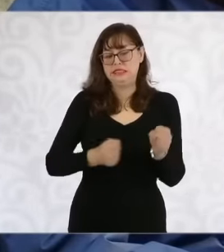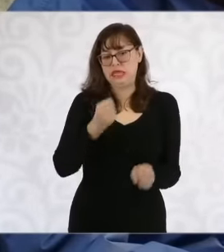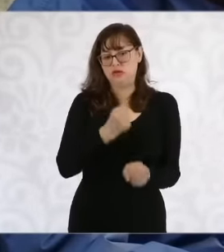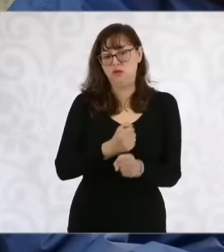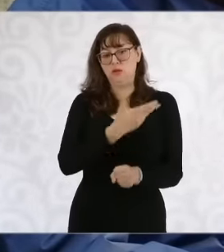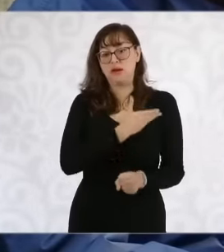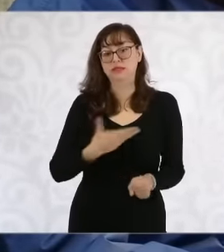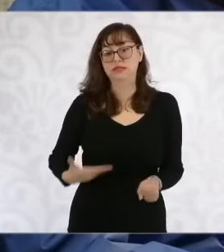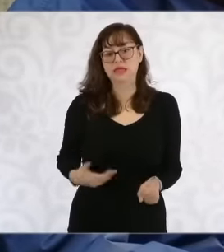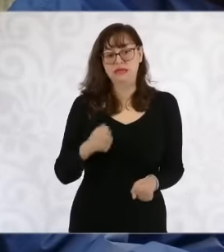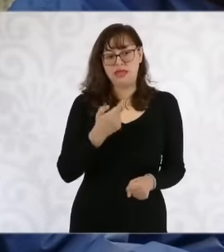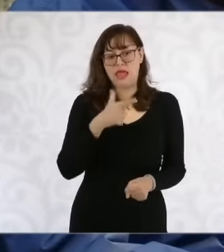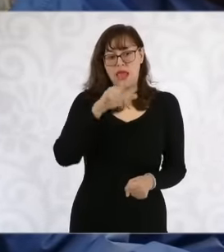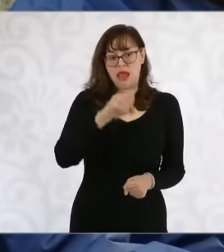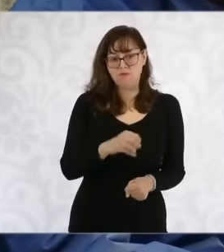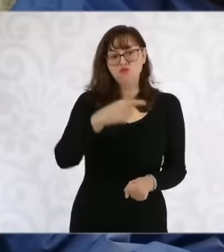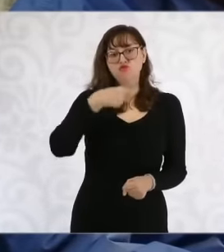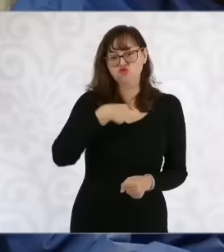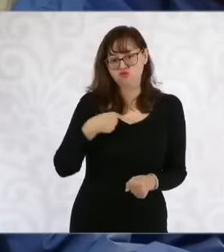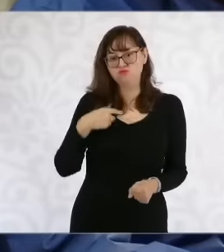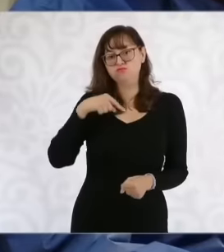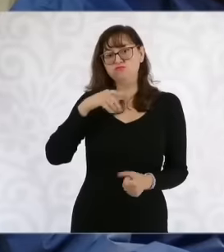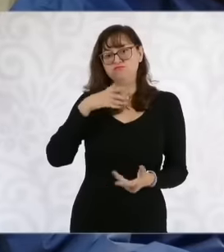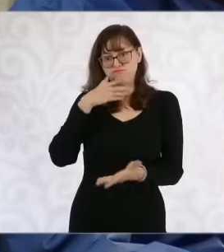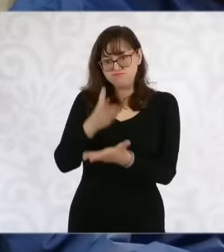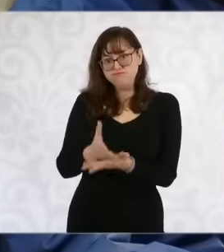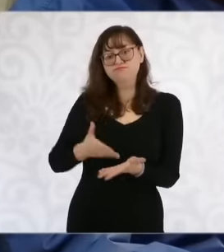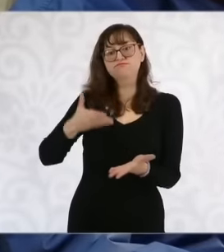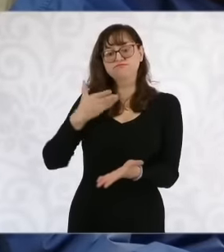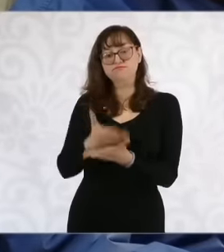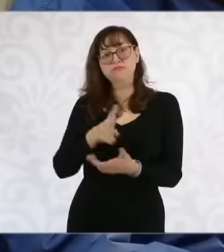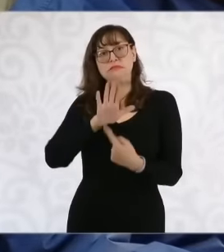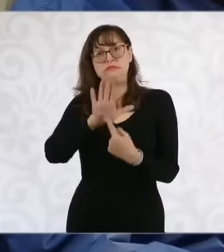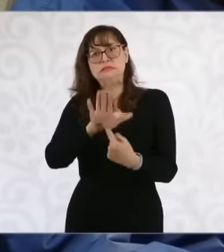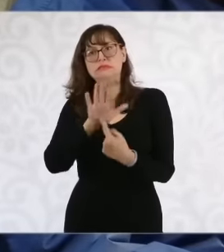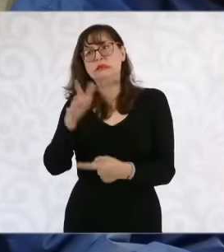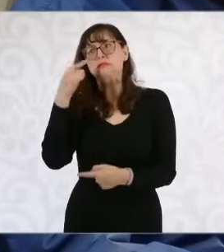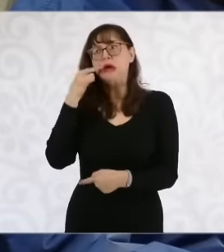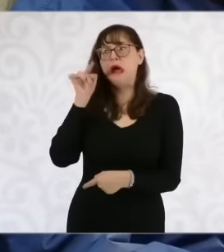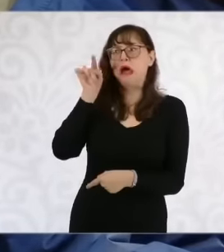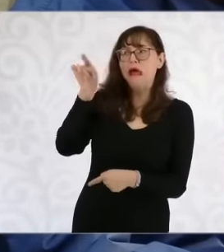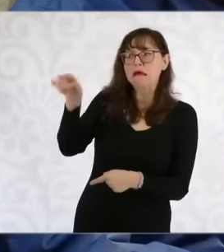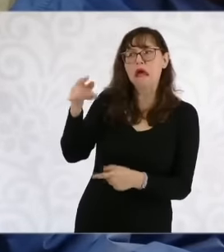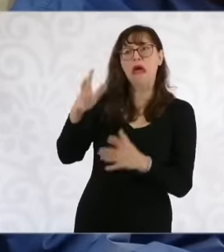came here to make a series of exhibitions of landslides of landslides that were where they should not of